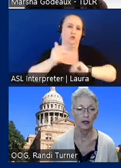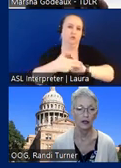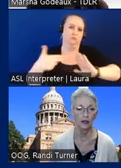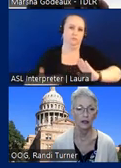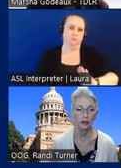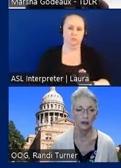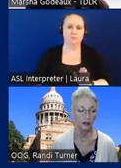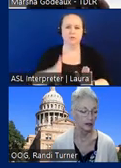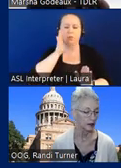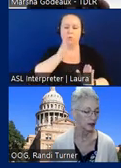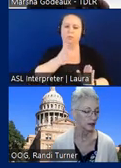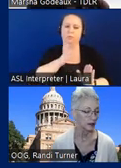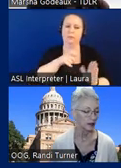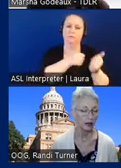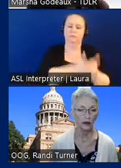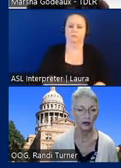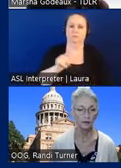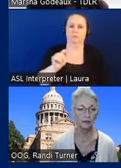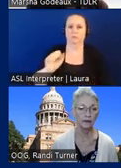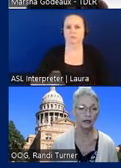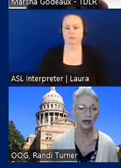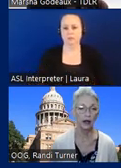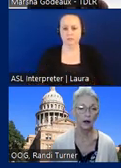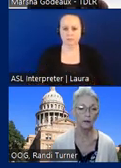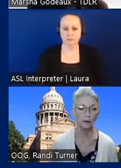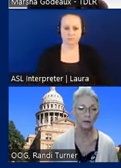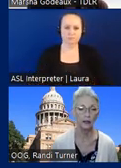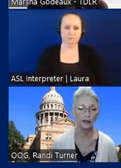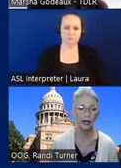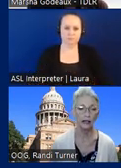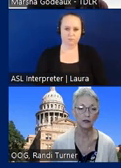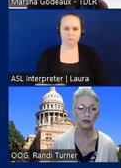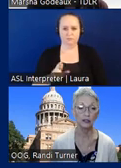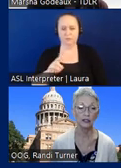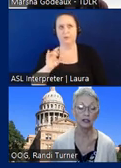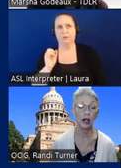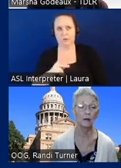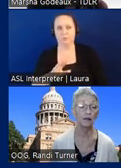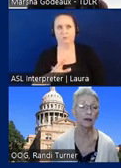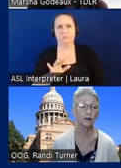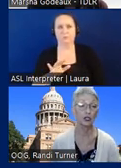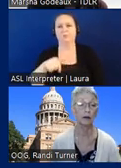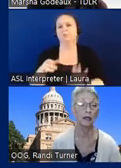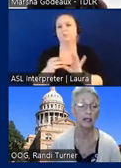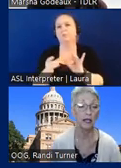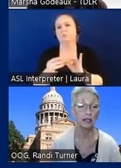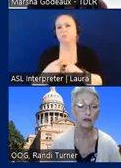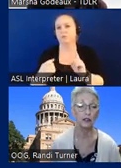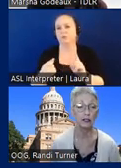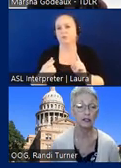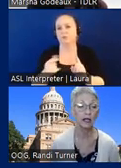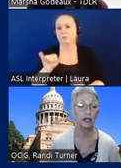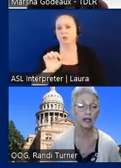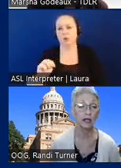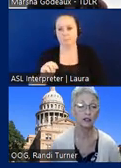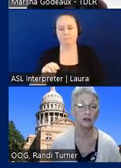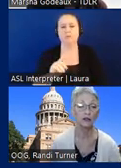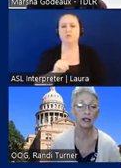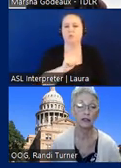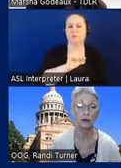would be subject. Okay um TAS. This is a comment from Jim, TAS versus the ADA, don't forget that